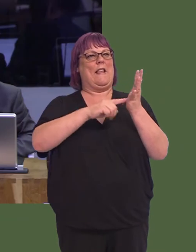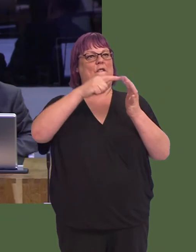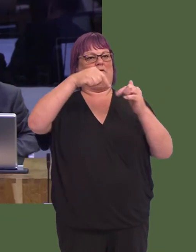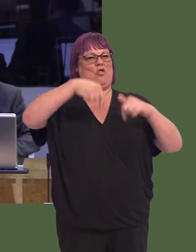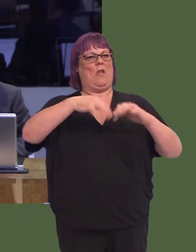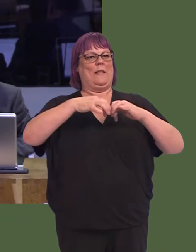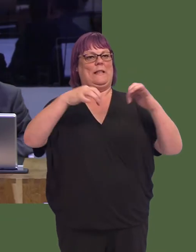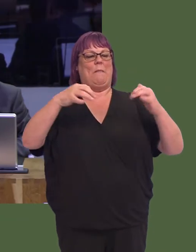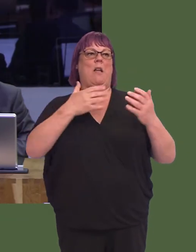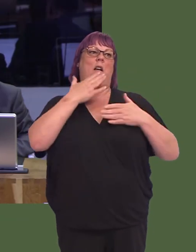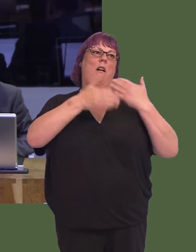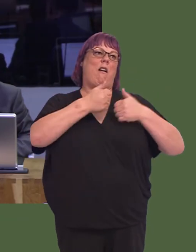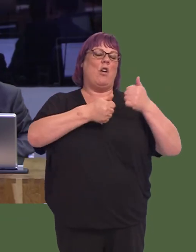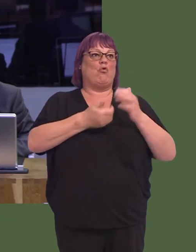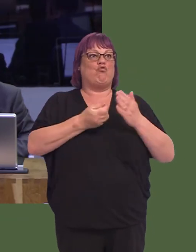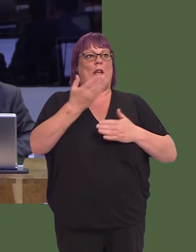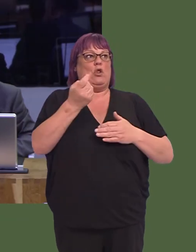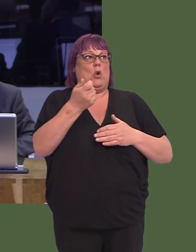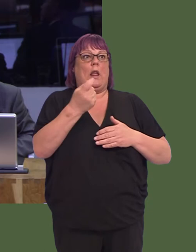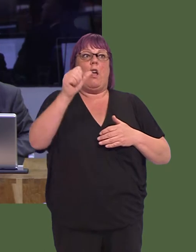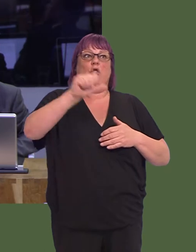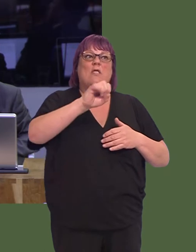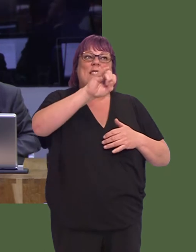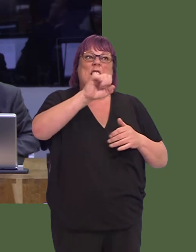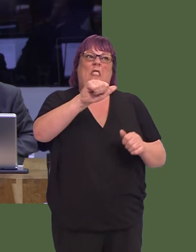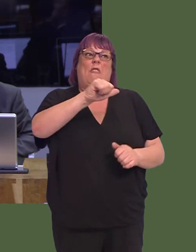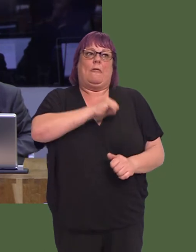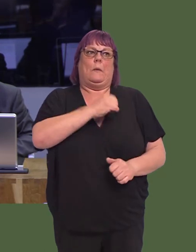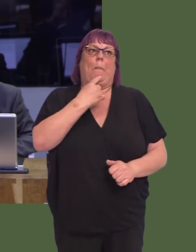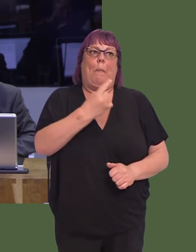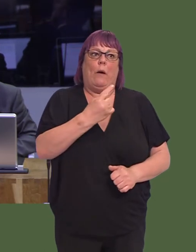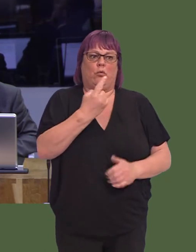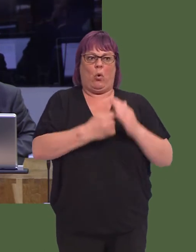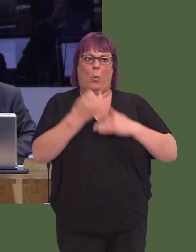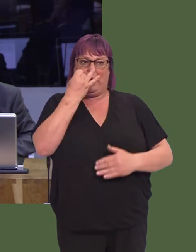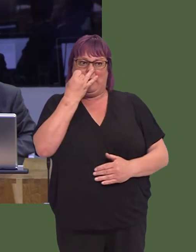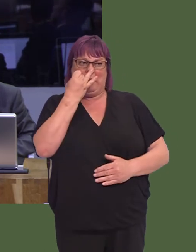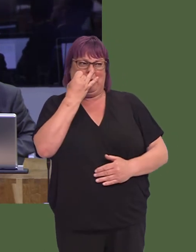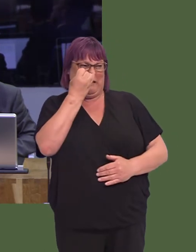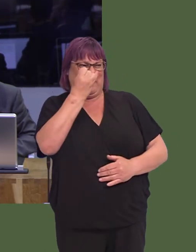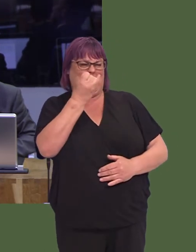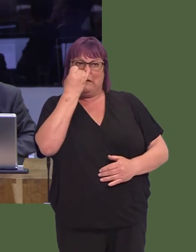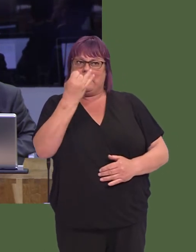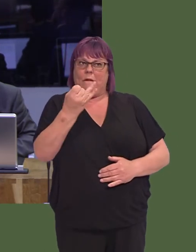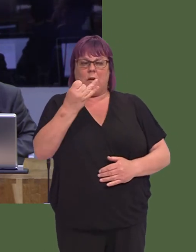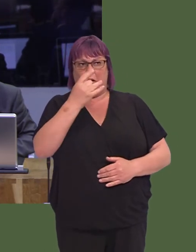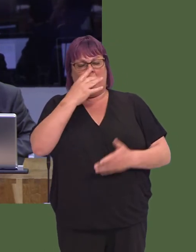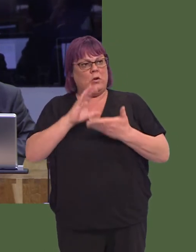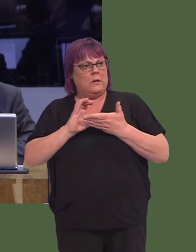many Assembly Members have met her. She's raised nearly £160,000 now, as a six and seven-year-old, for ward 10 cancer treatment